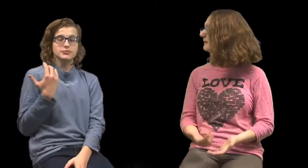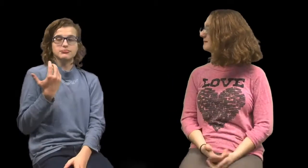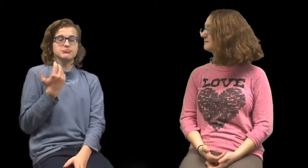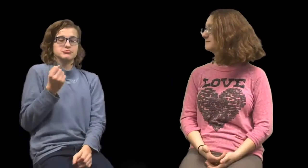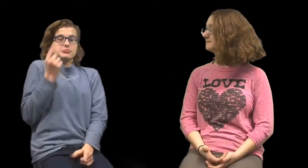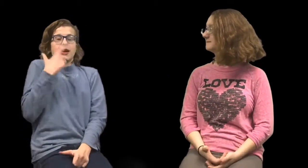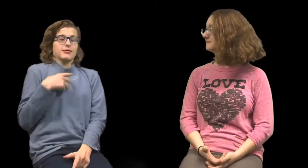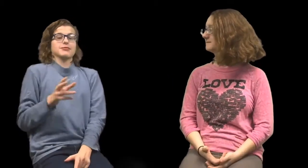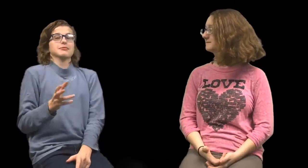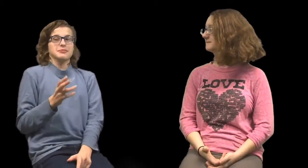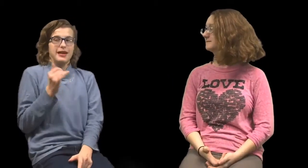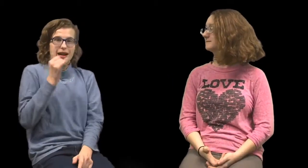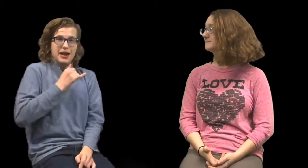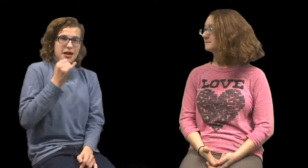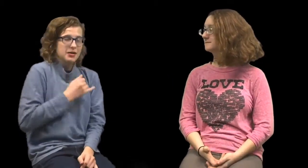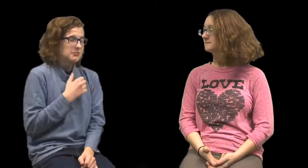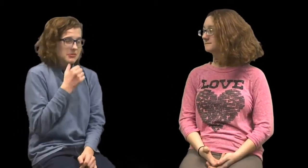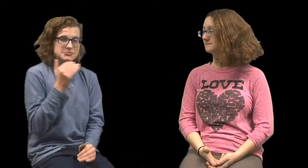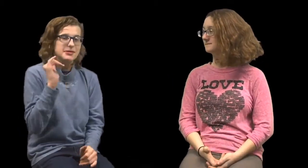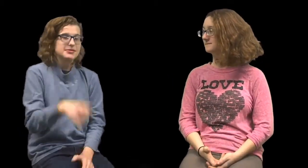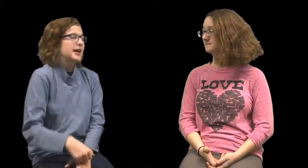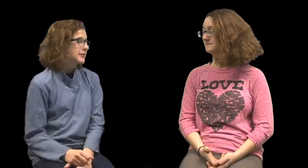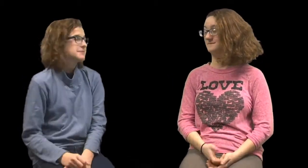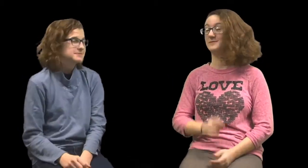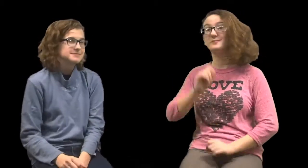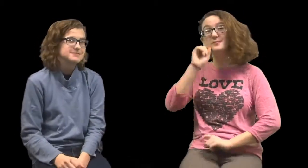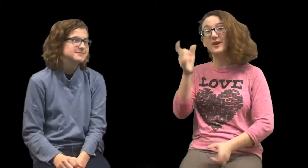Oh I was surprised. I didn't expect it. Cool.